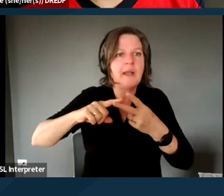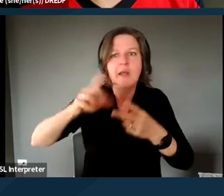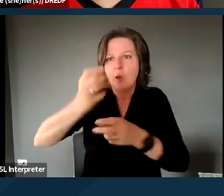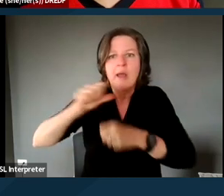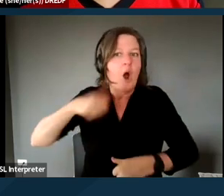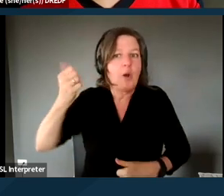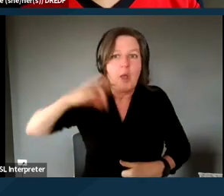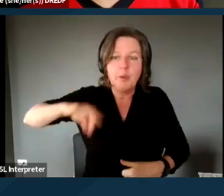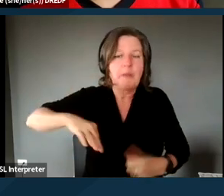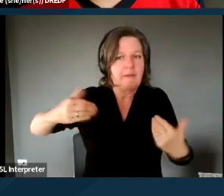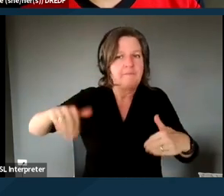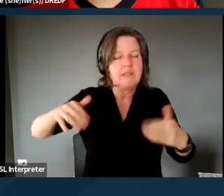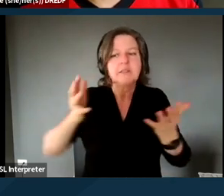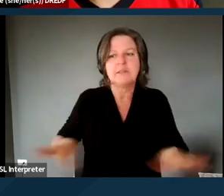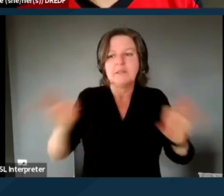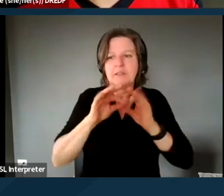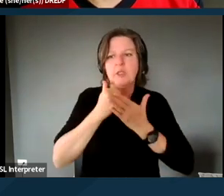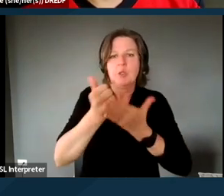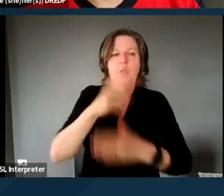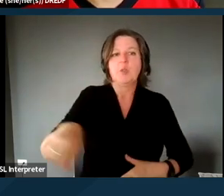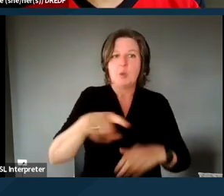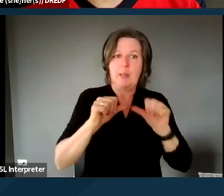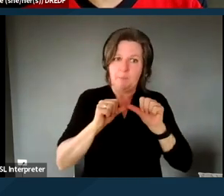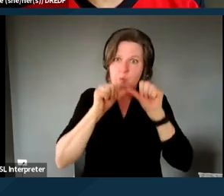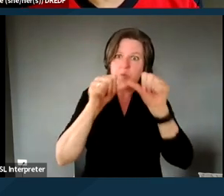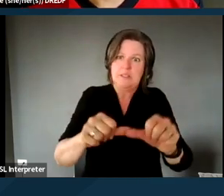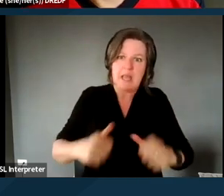to just helping you stay alive are obviously important.